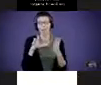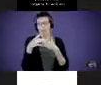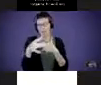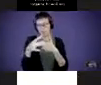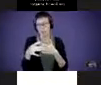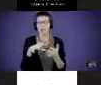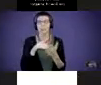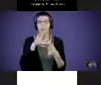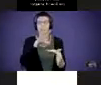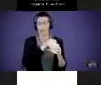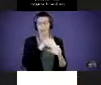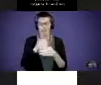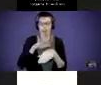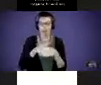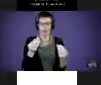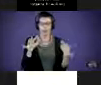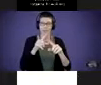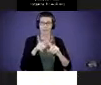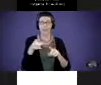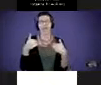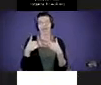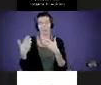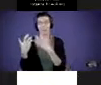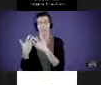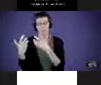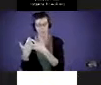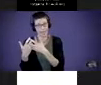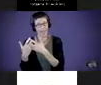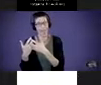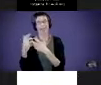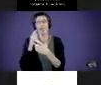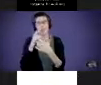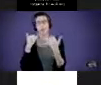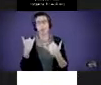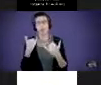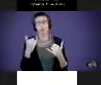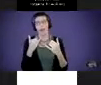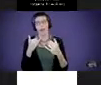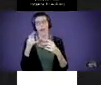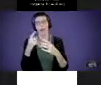campus, but he actually has a roommate who is quarantined due to Covid 19 right now. So he's